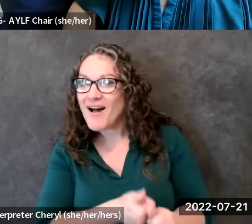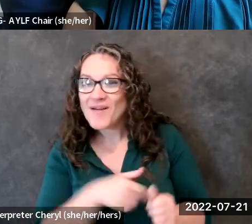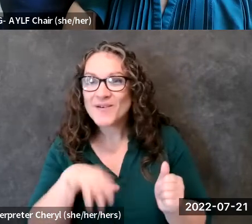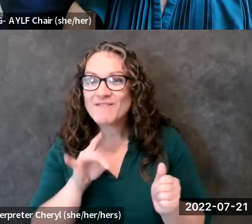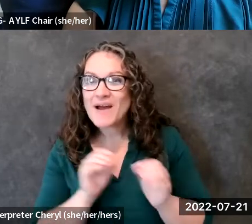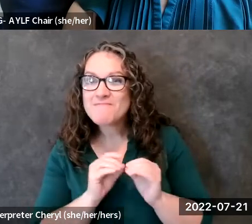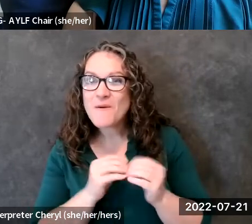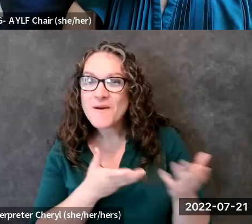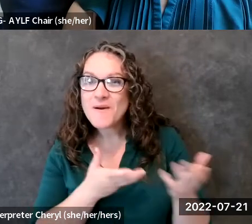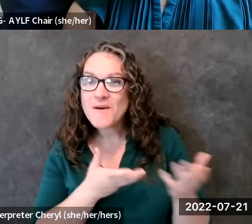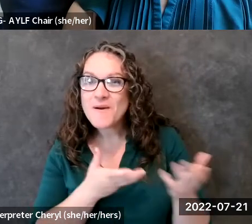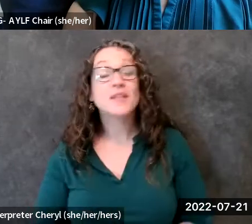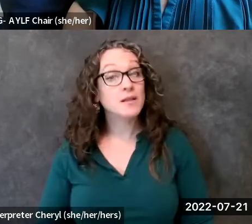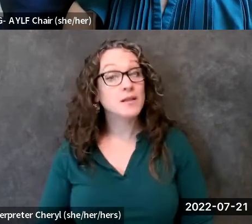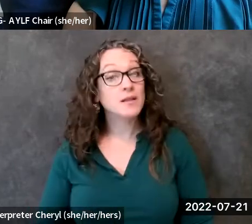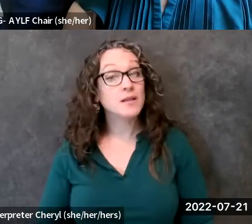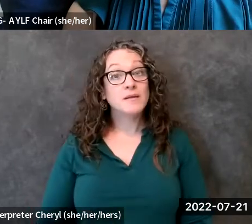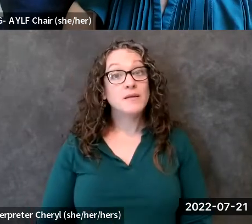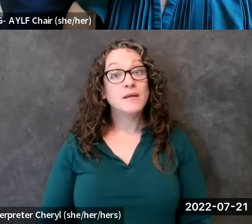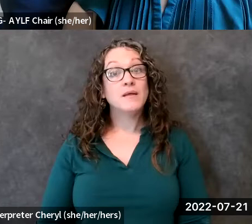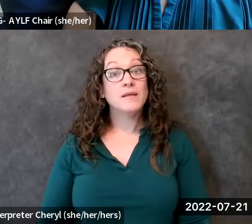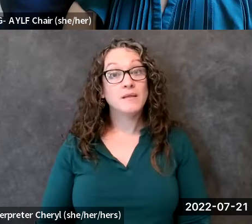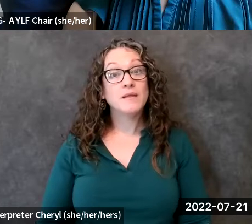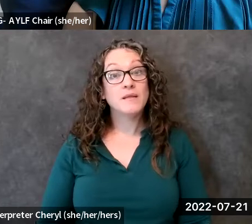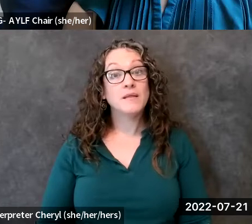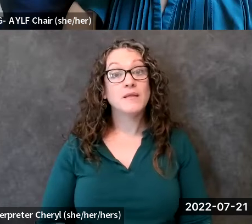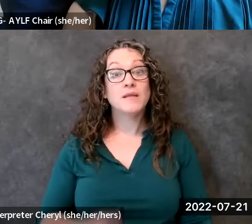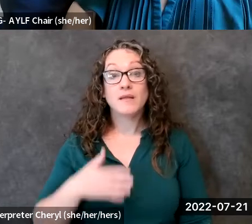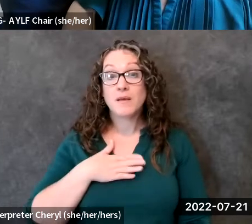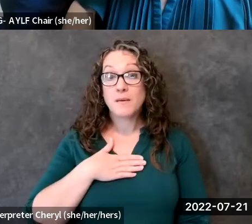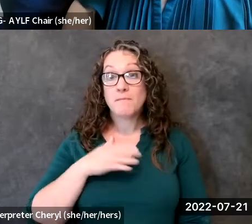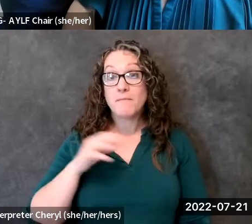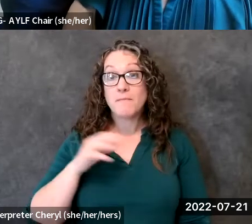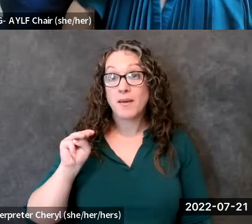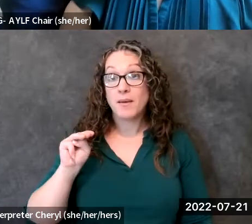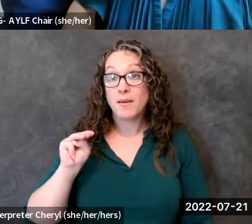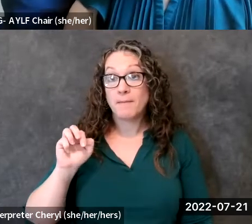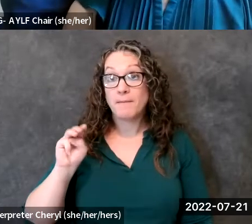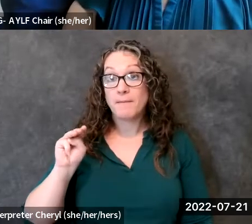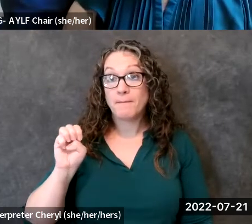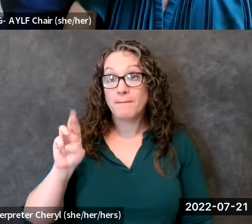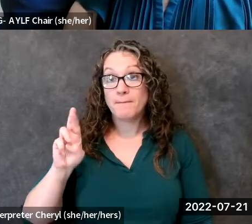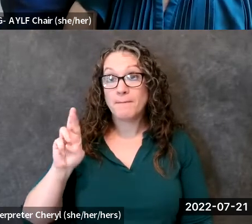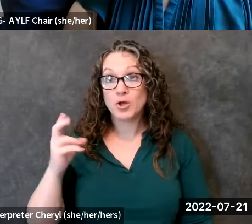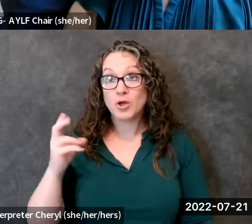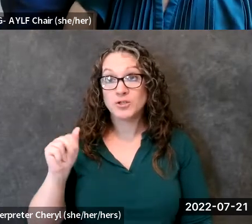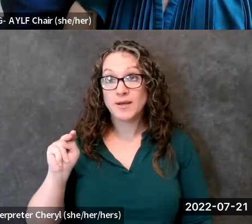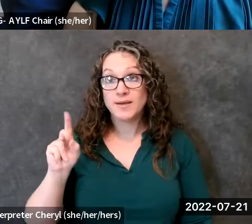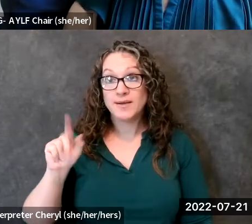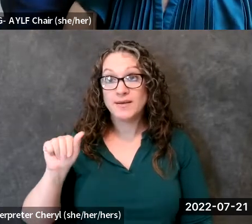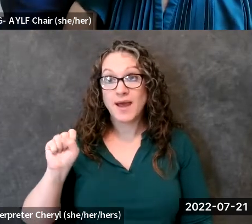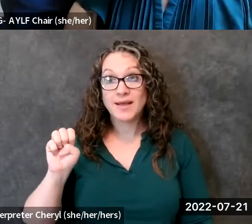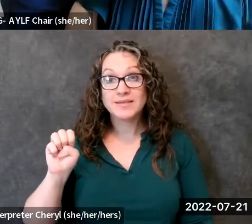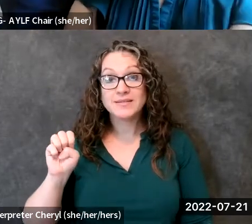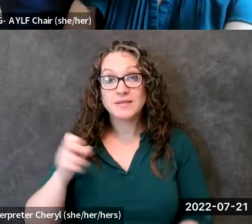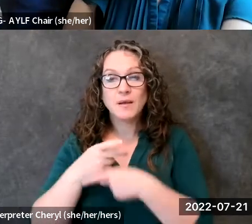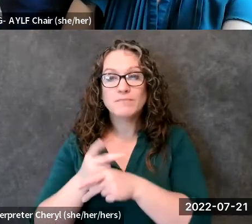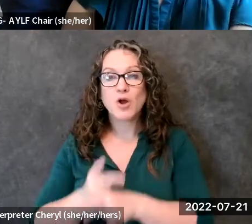um i should have um my merchandise and my special edition celebrating ada 32 t-shirts up and running